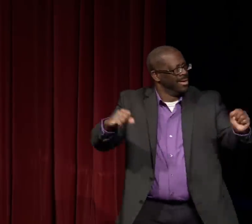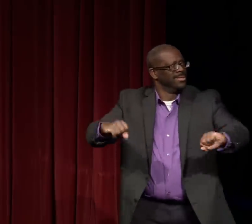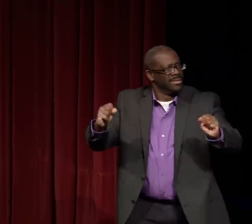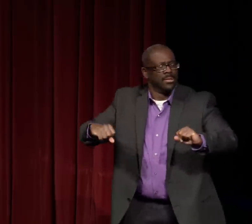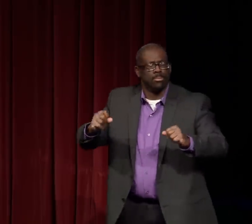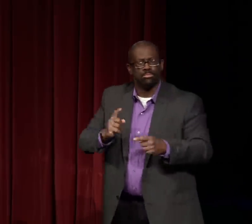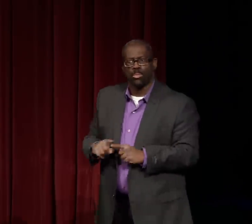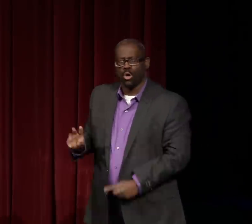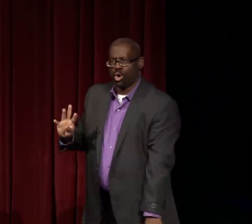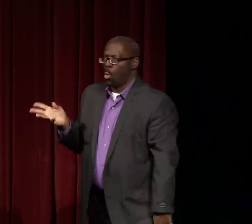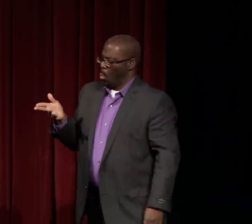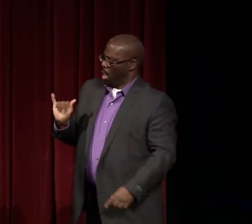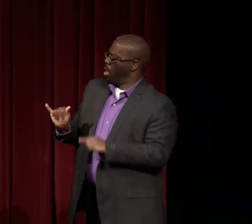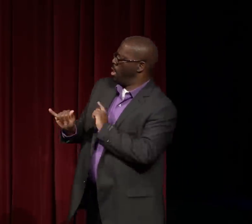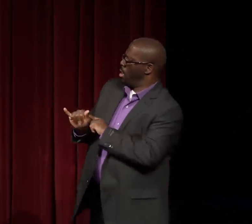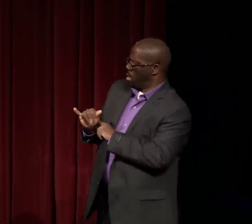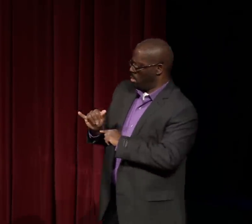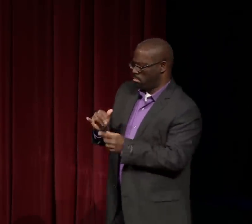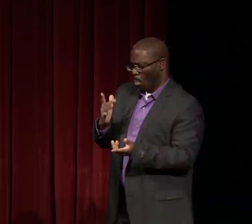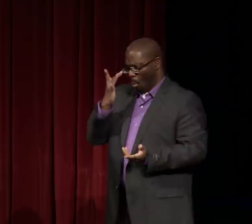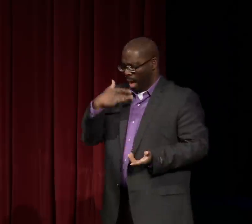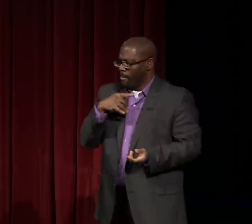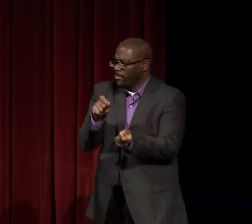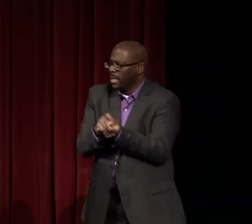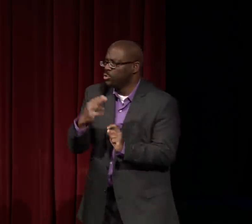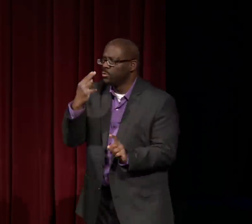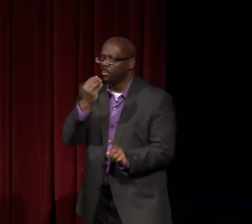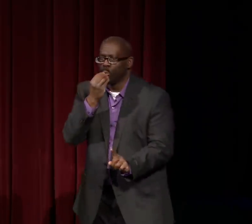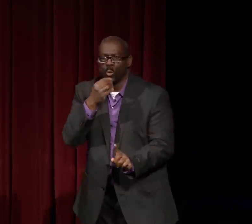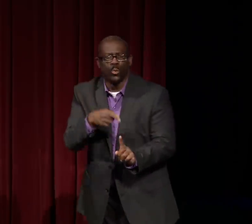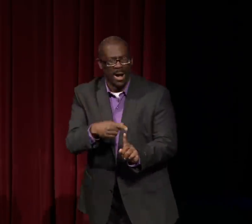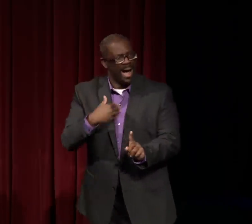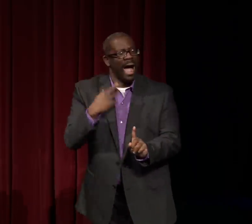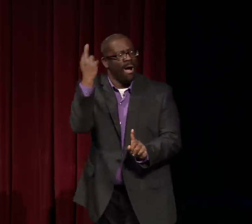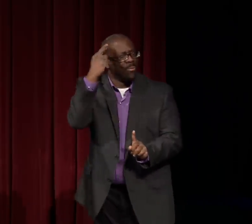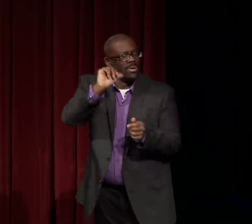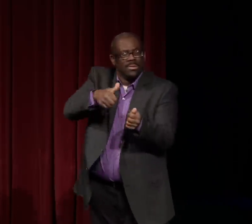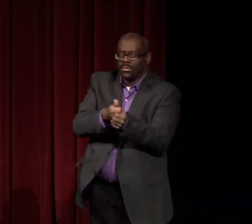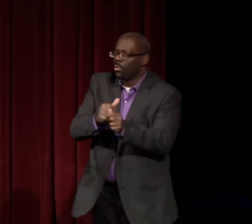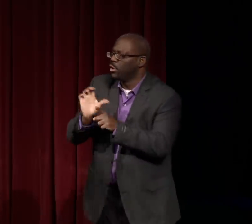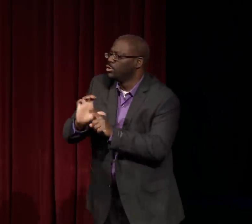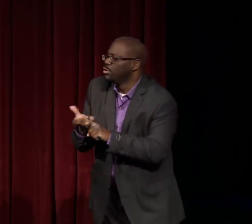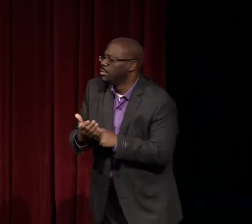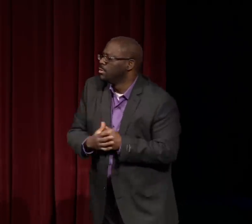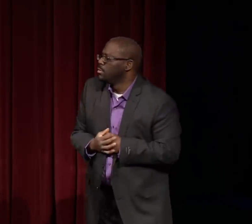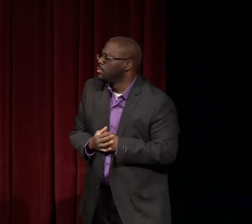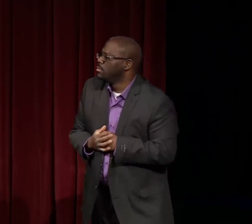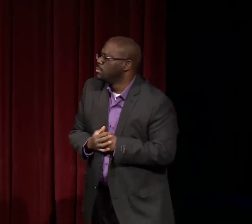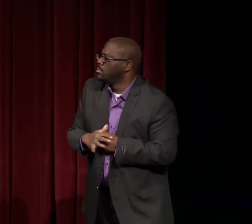Again, they would participate. They would eat the food. They would go to church and have the reunions. But they didn't know why they were eating